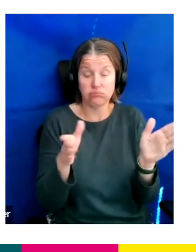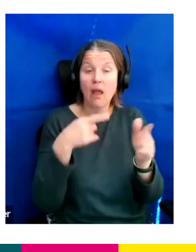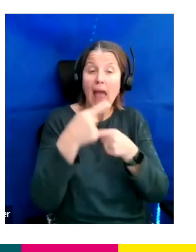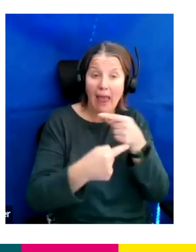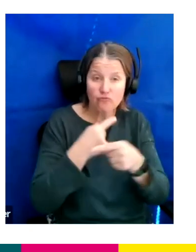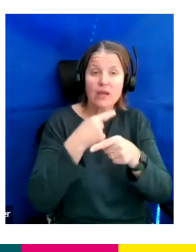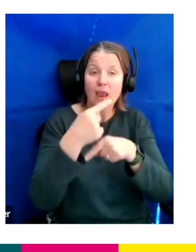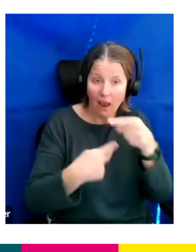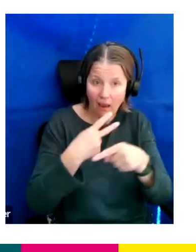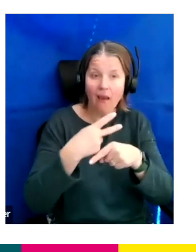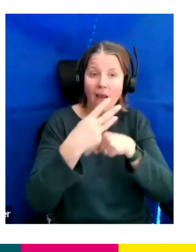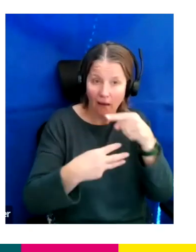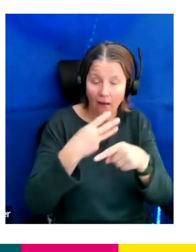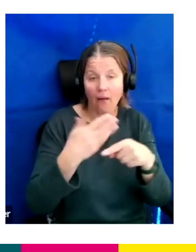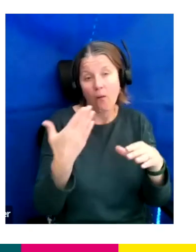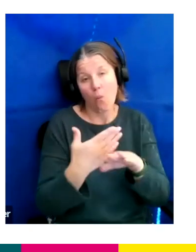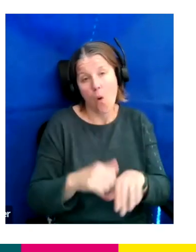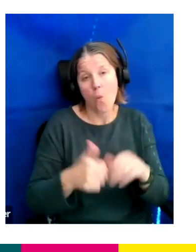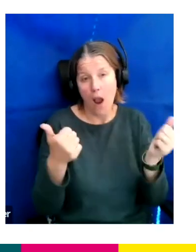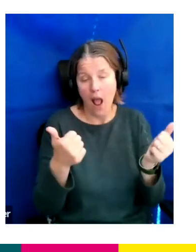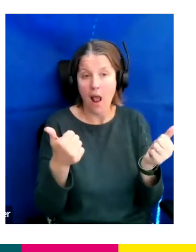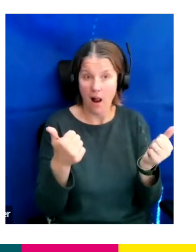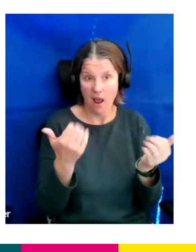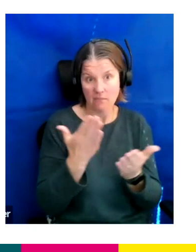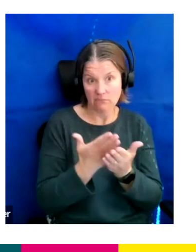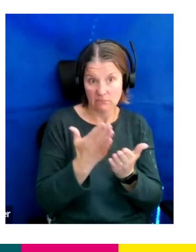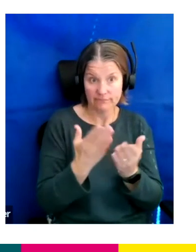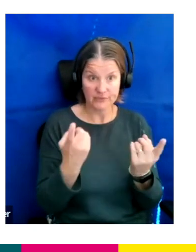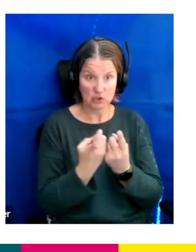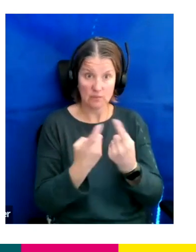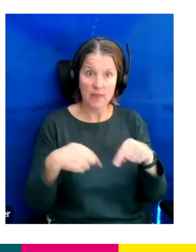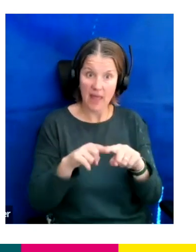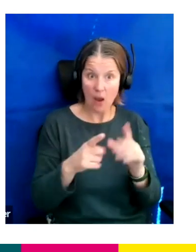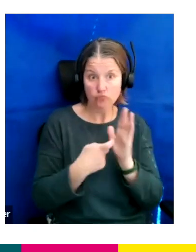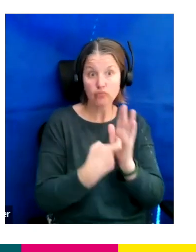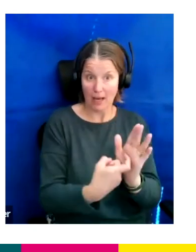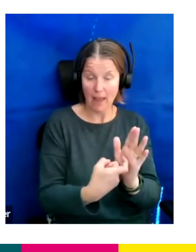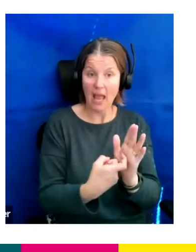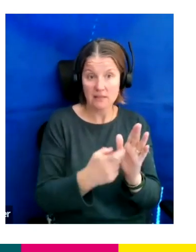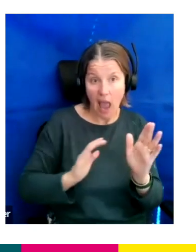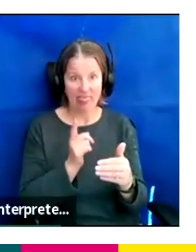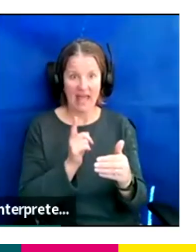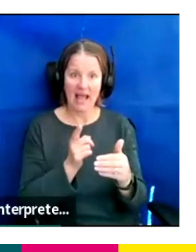So it worked really well and certainly something that I would recommend everybody applying for.